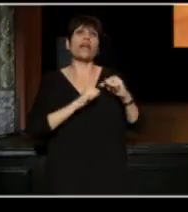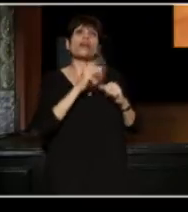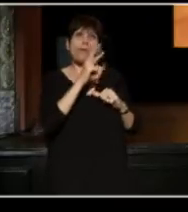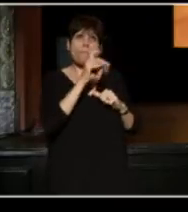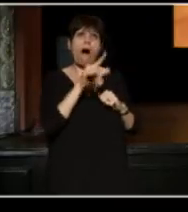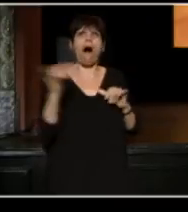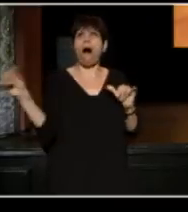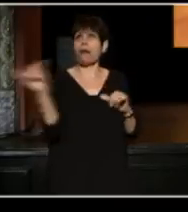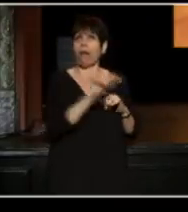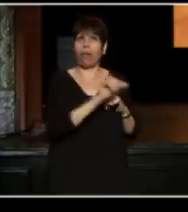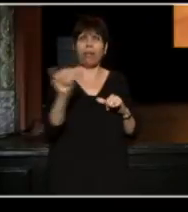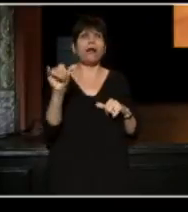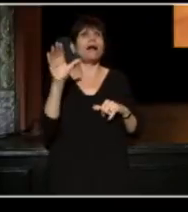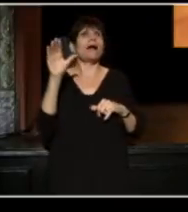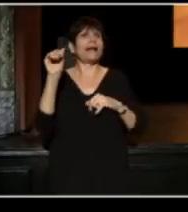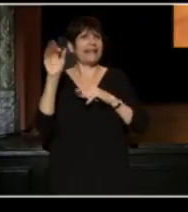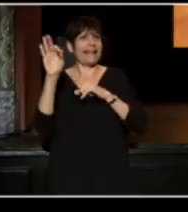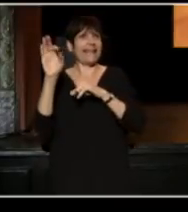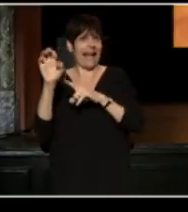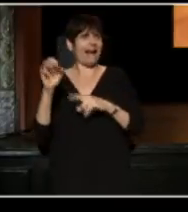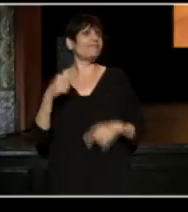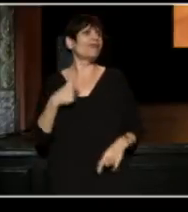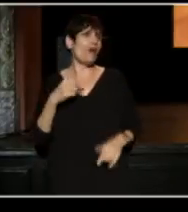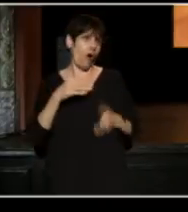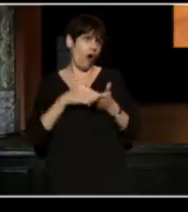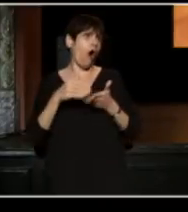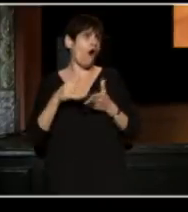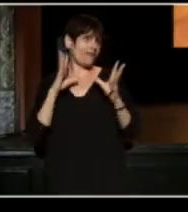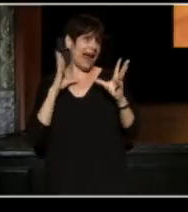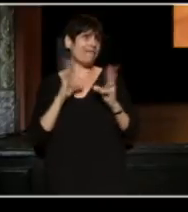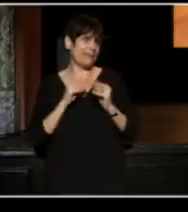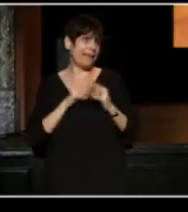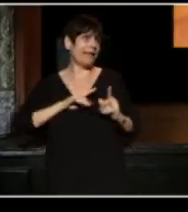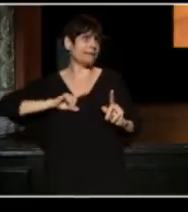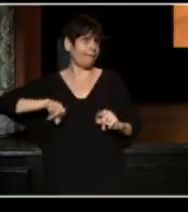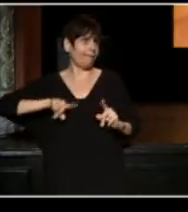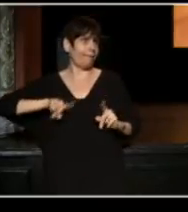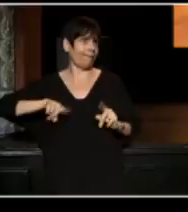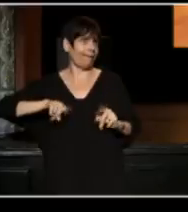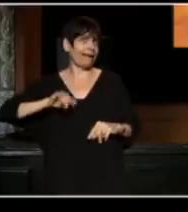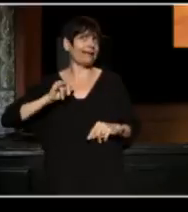The café, in which I often hold my meetings, over coffee,